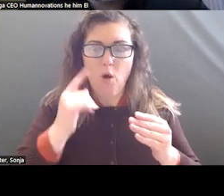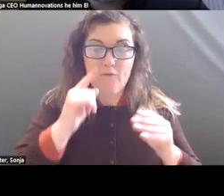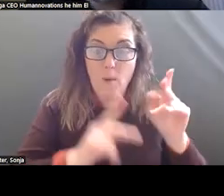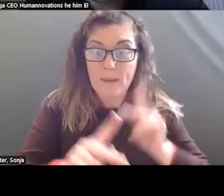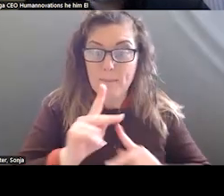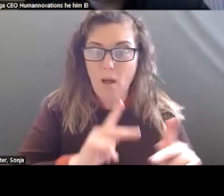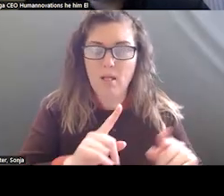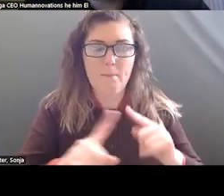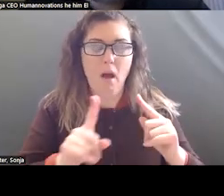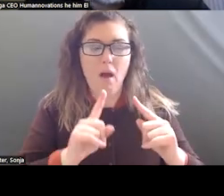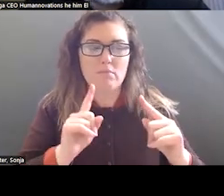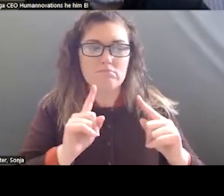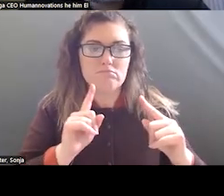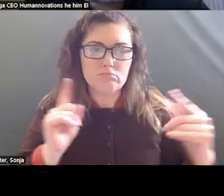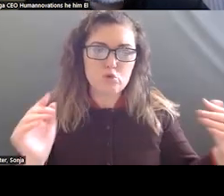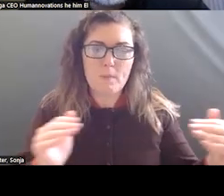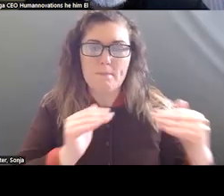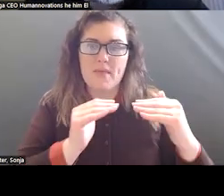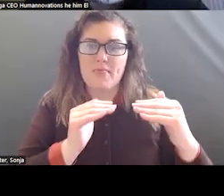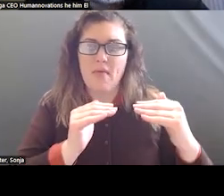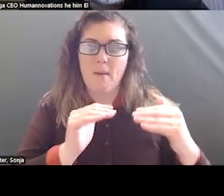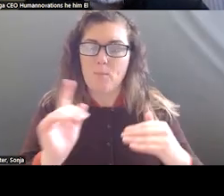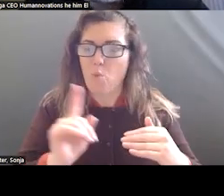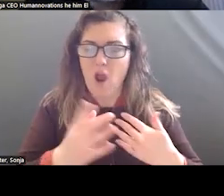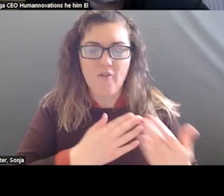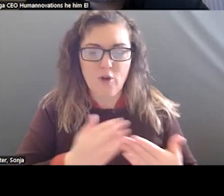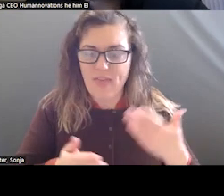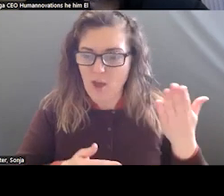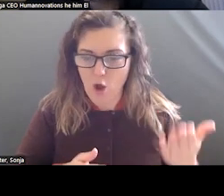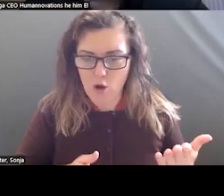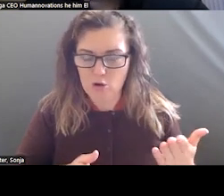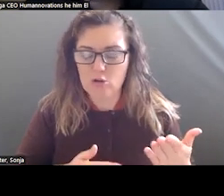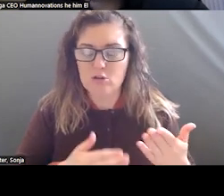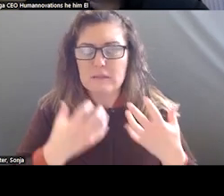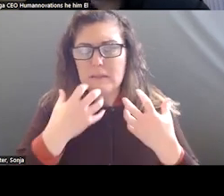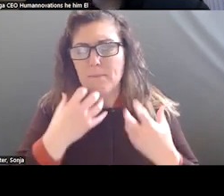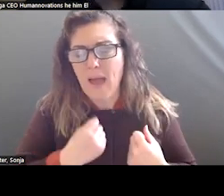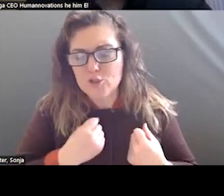THEY ARE IN THE SPIRIT OF COMPASSION AND CONNECT PEOPLE TO WHAT